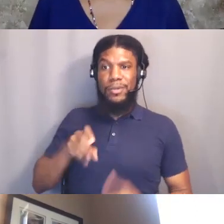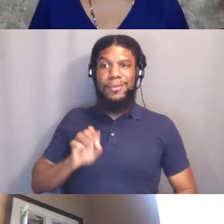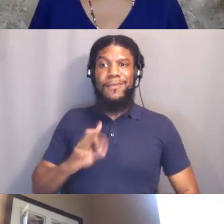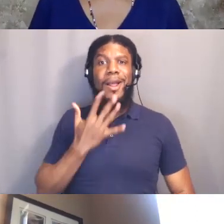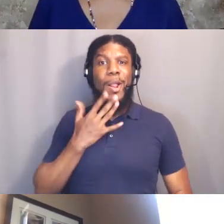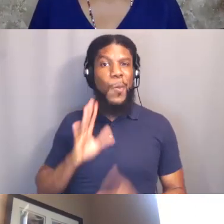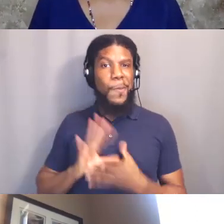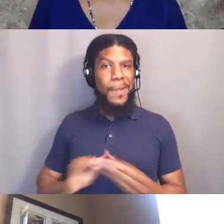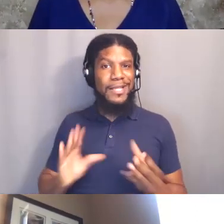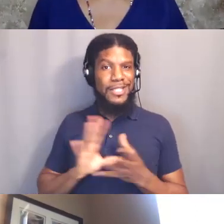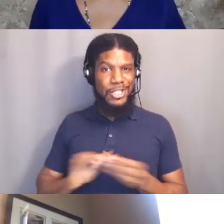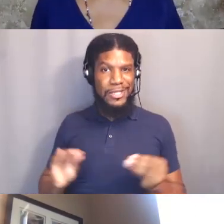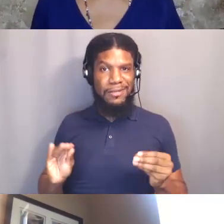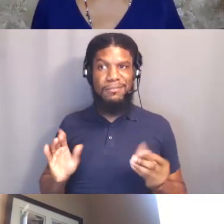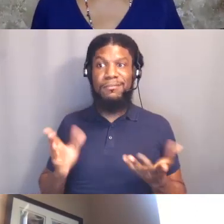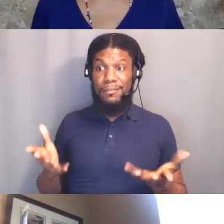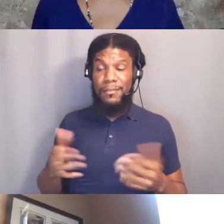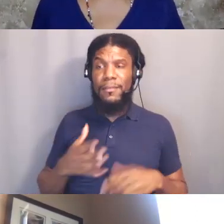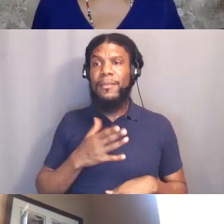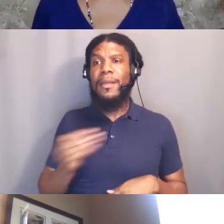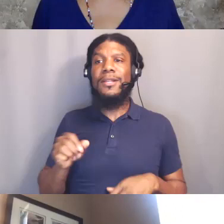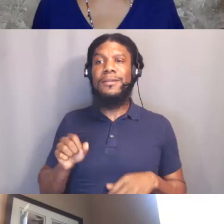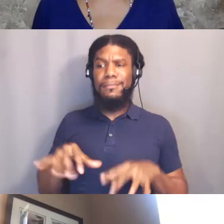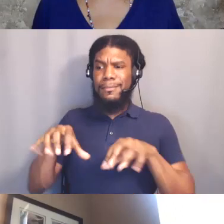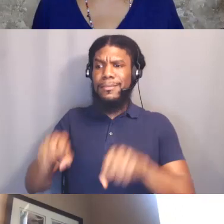and taking up too much space March for Our Lives